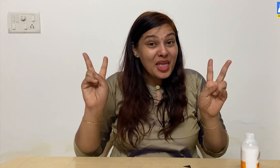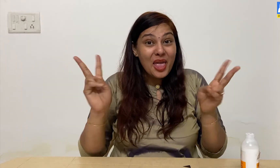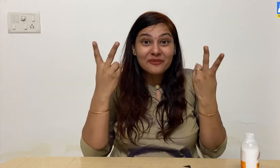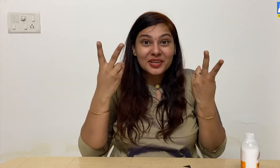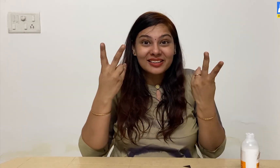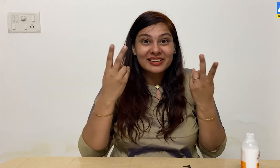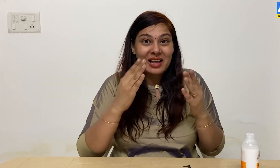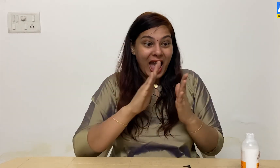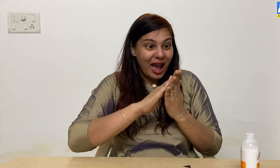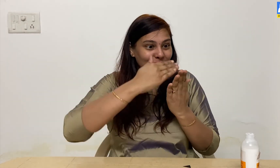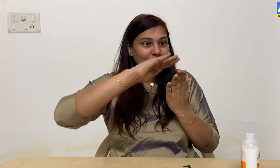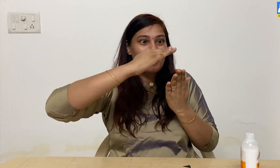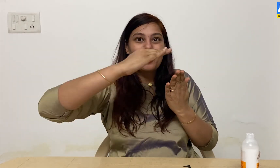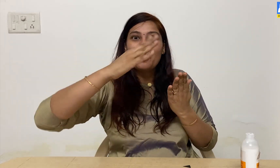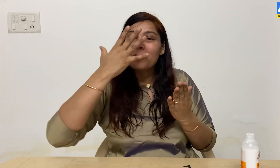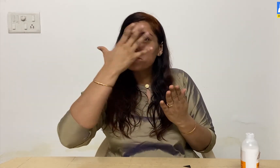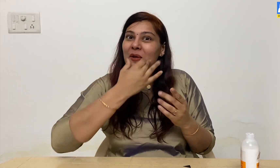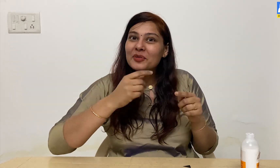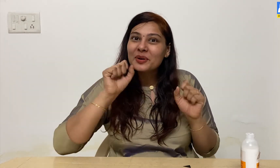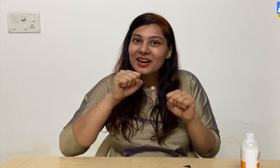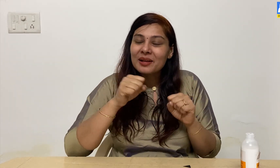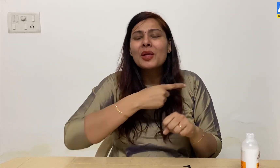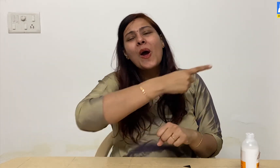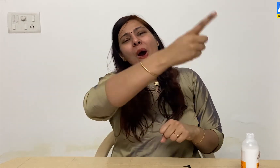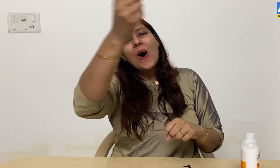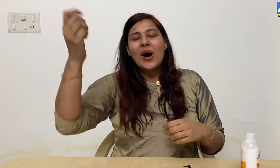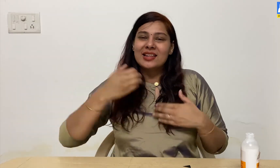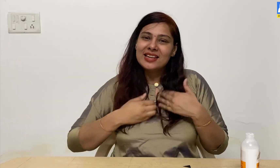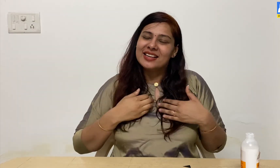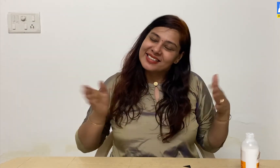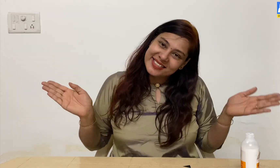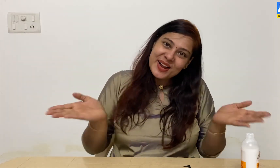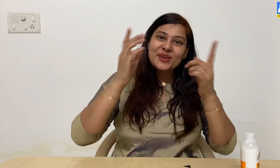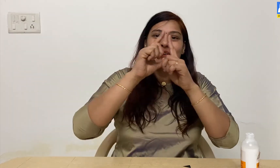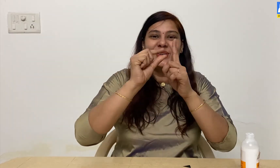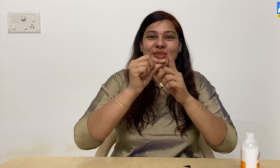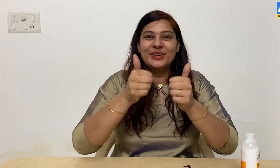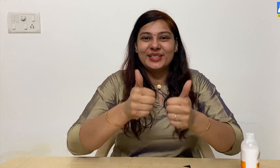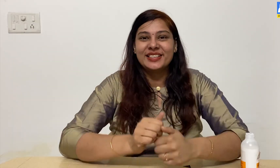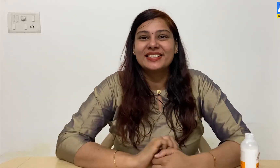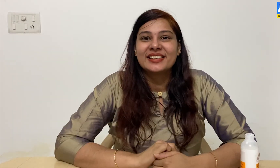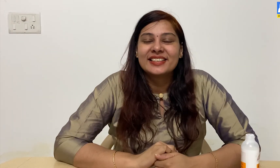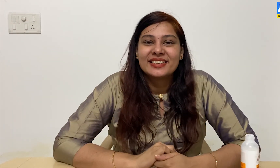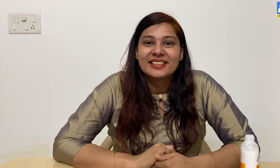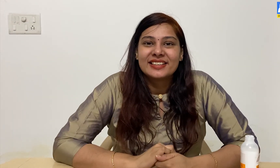Different, isn't it? This is looking beautiful. If you are interested in making this then go and try it.